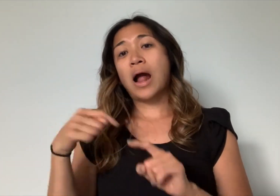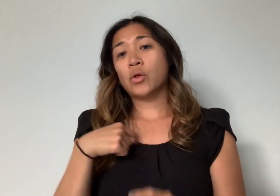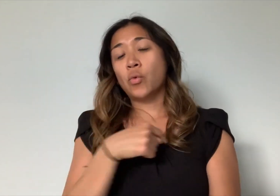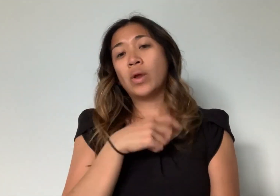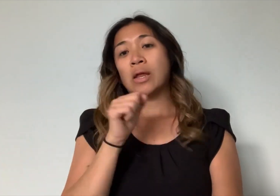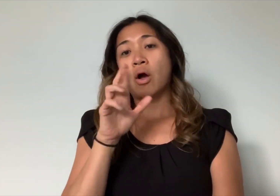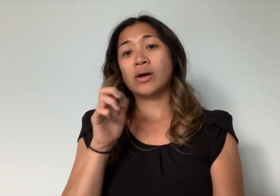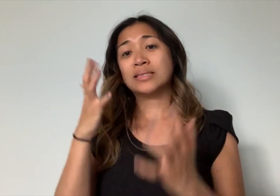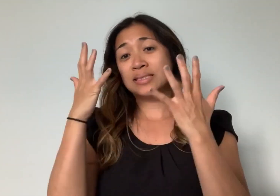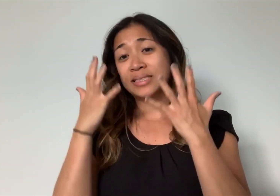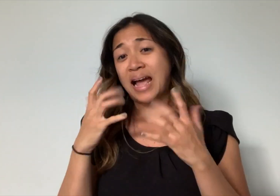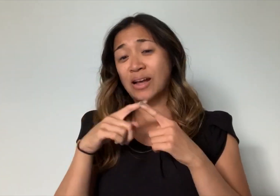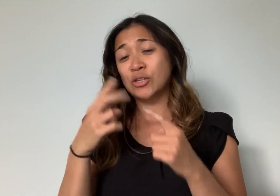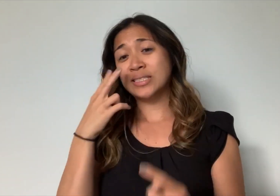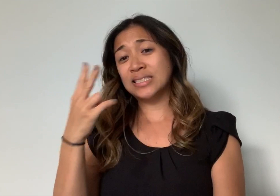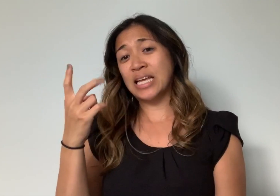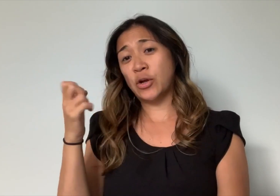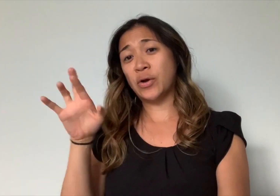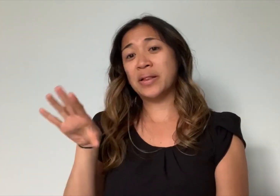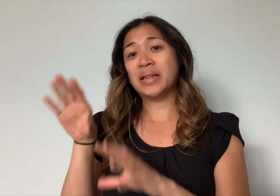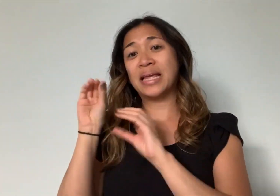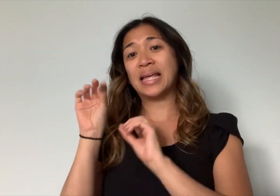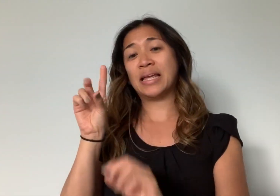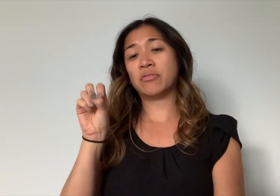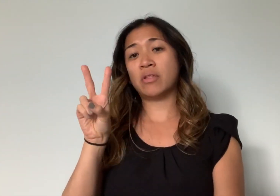While we're sad to see her leave DOVE,